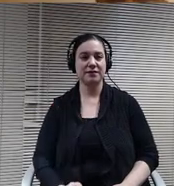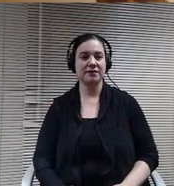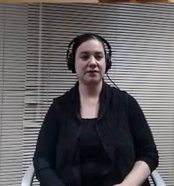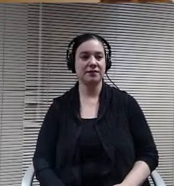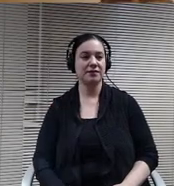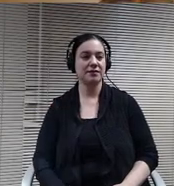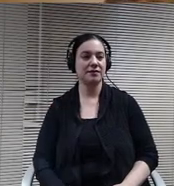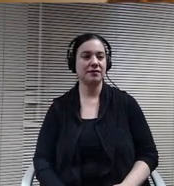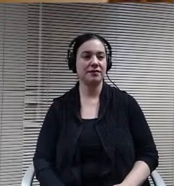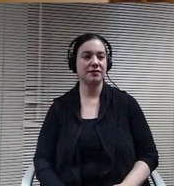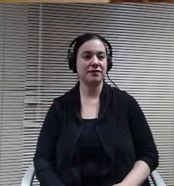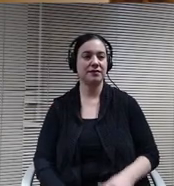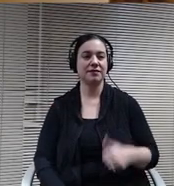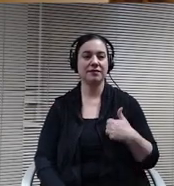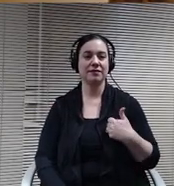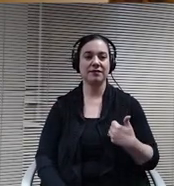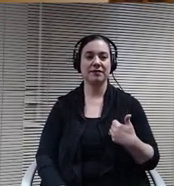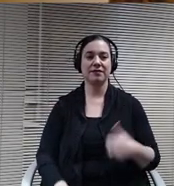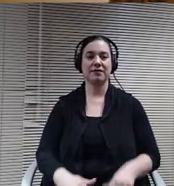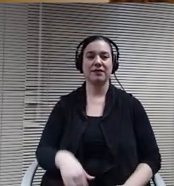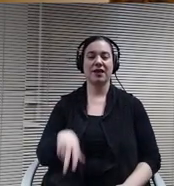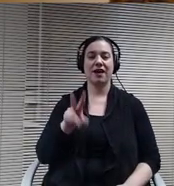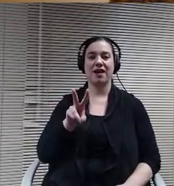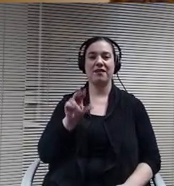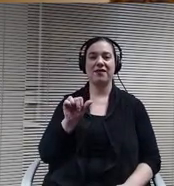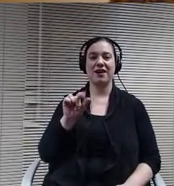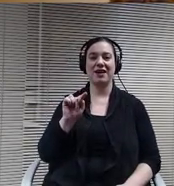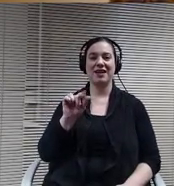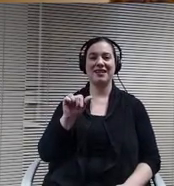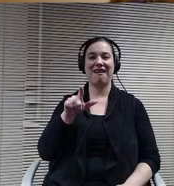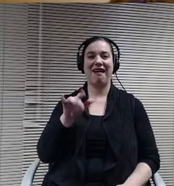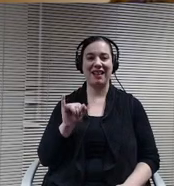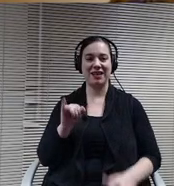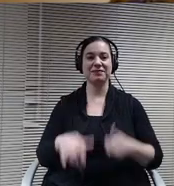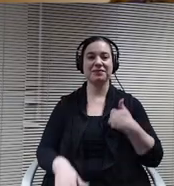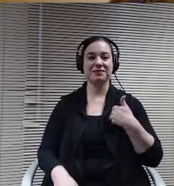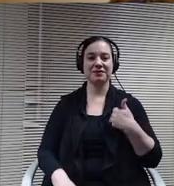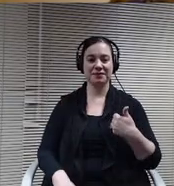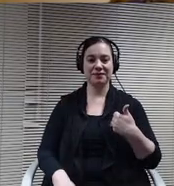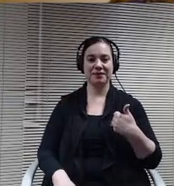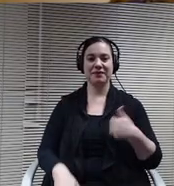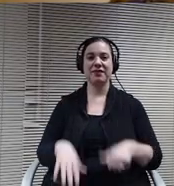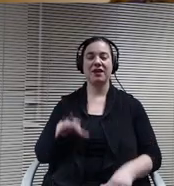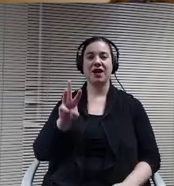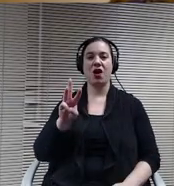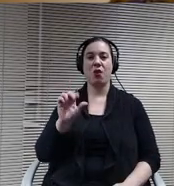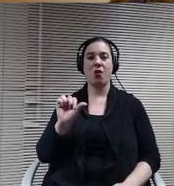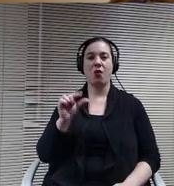Board member Vitaly I. Board member Wagner. Hi thank you.